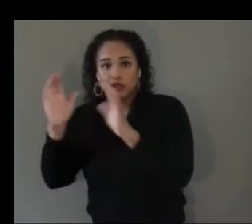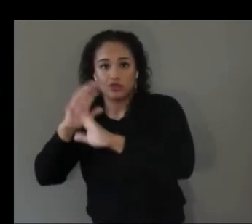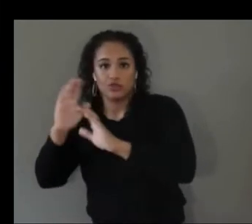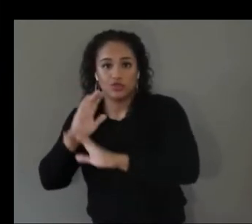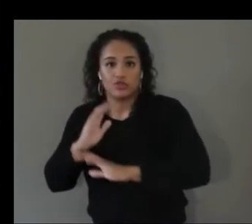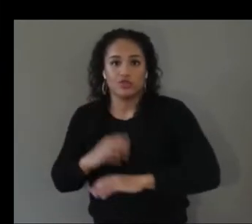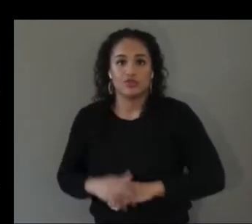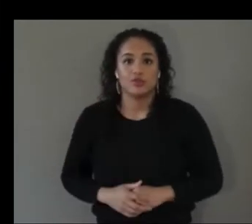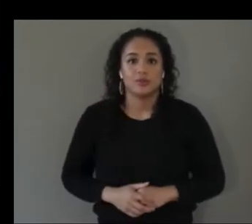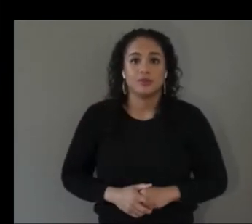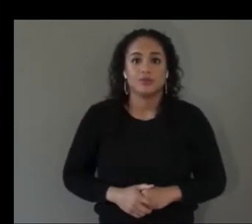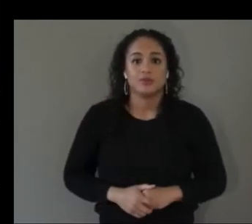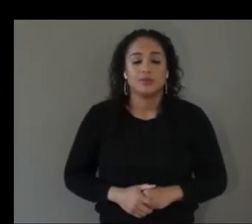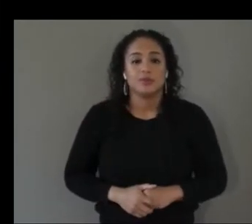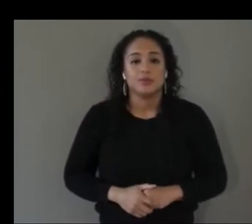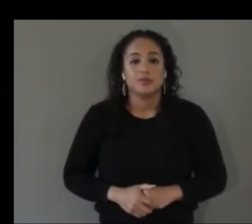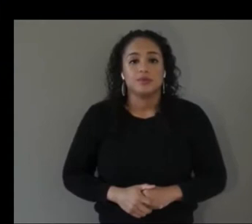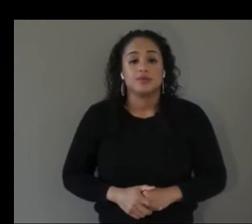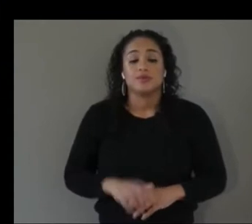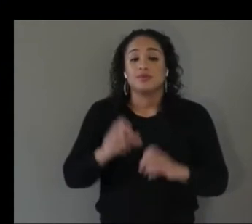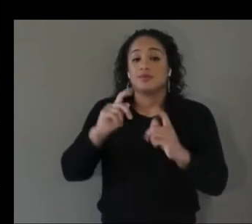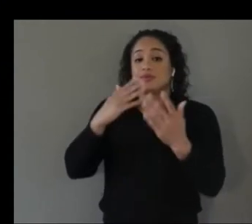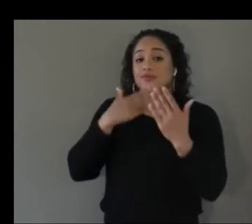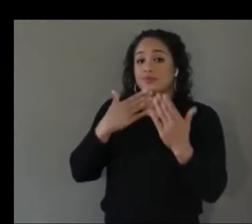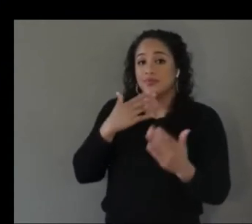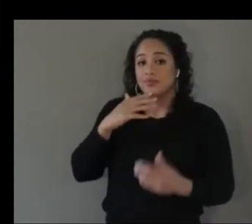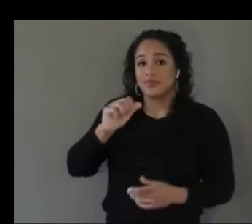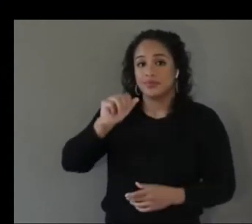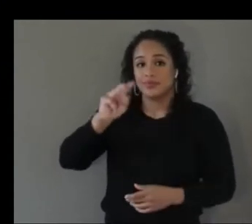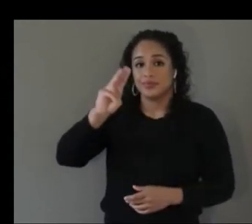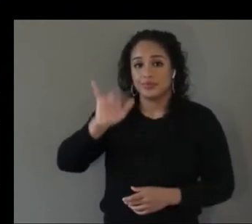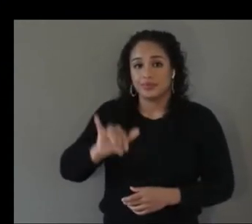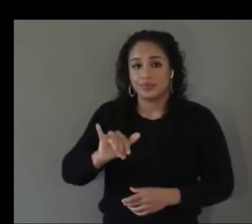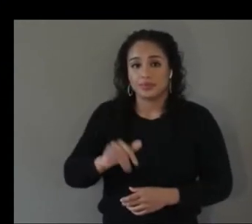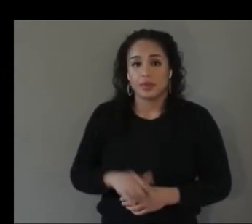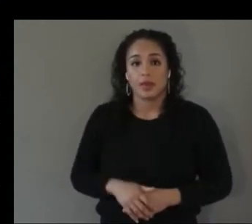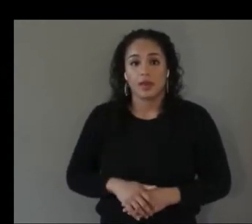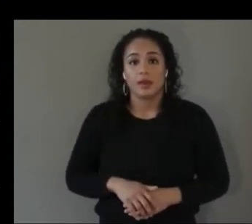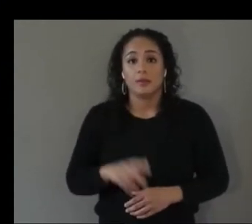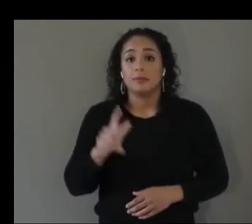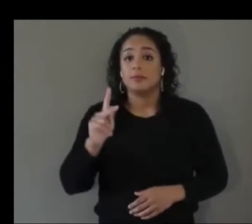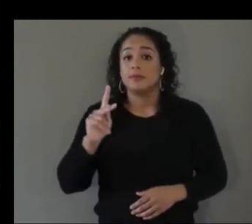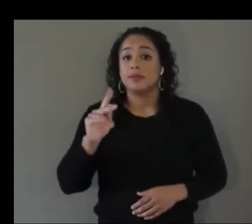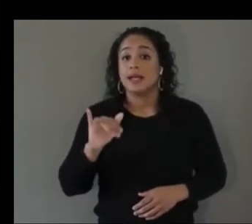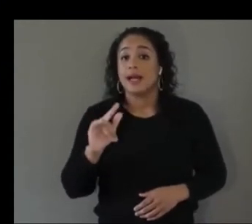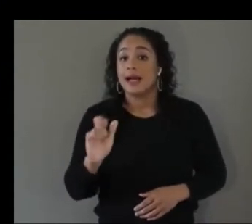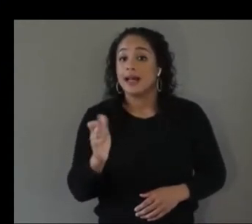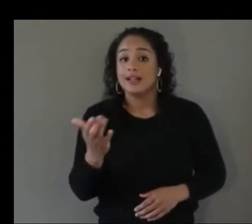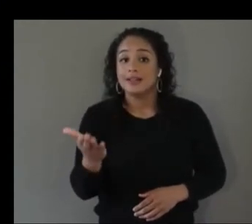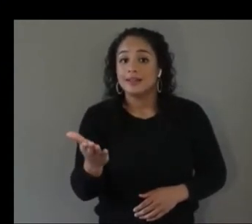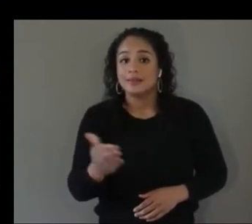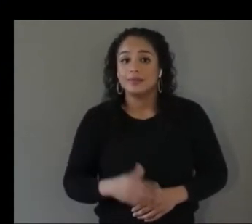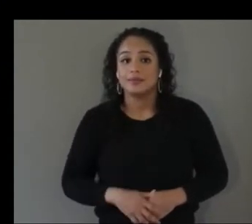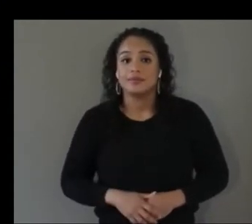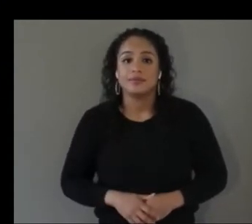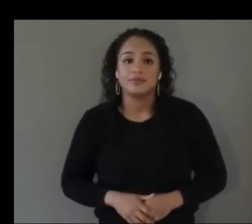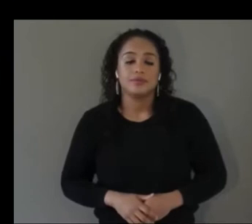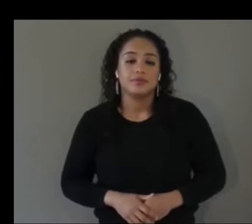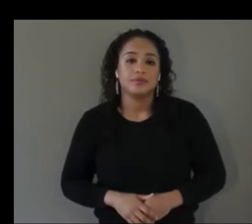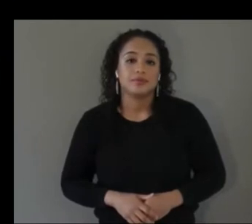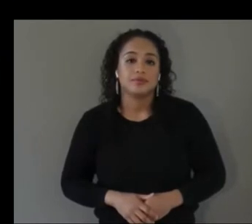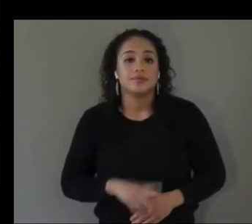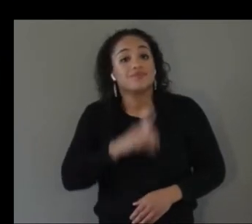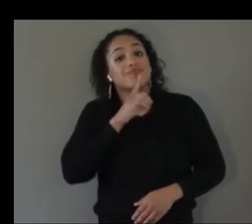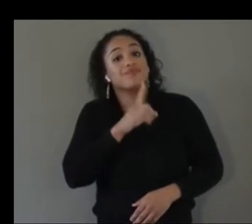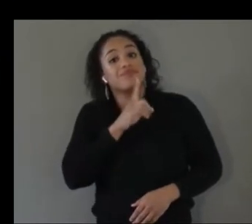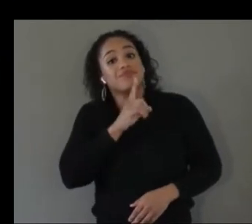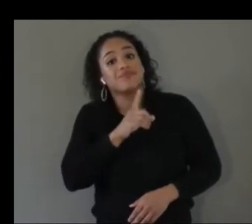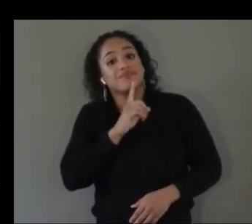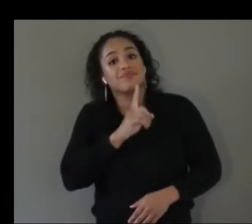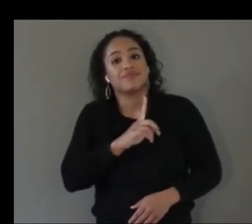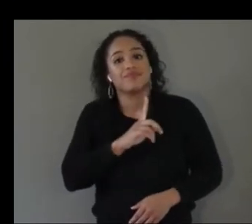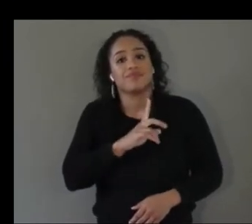okay great thanks amy um kyle how about you sure yeah so a recent research product i've worked on